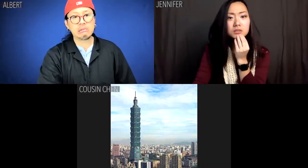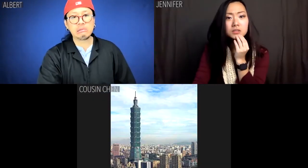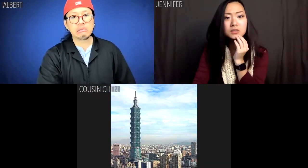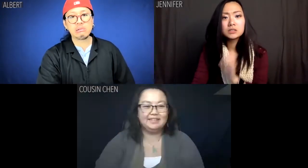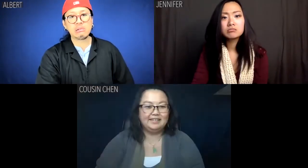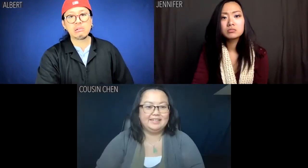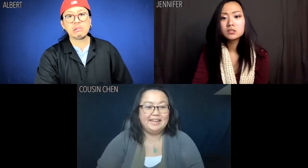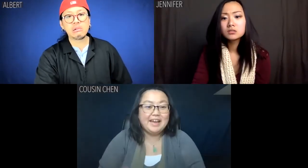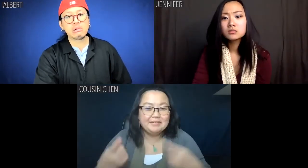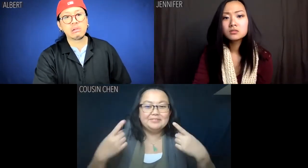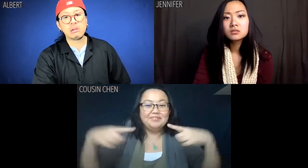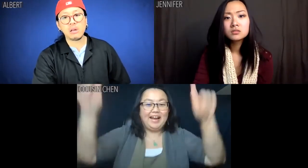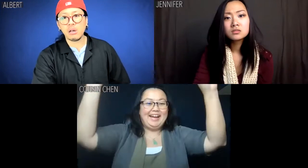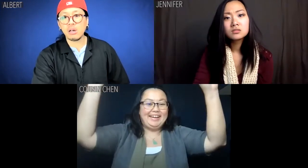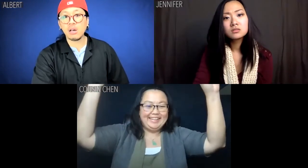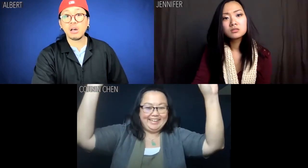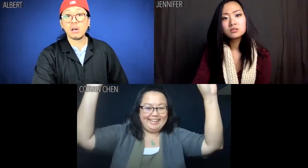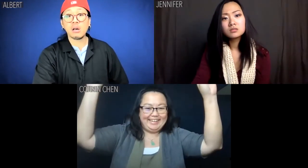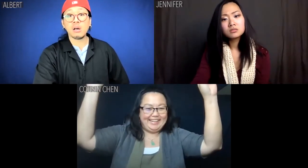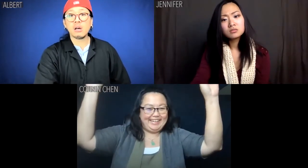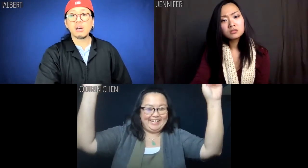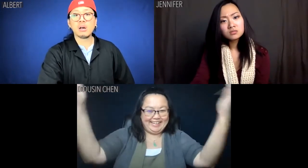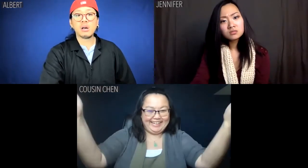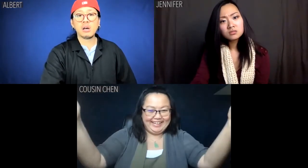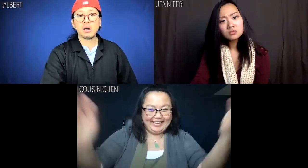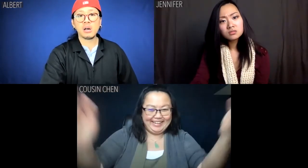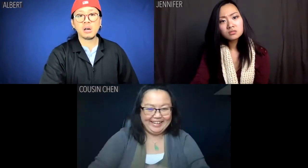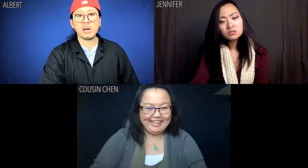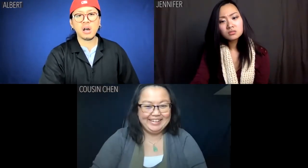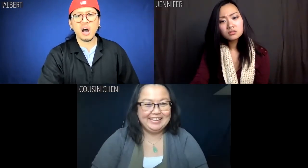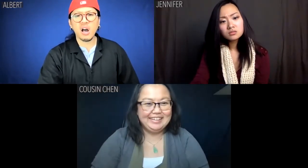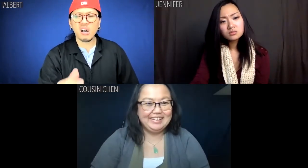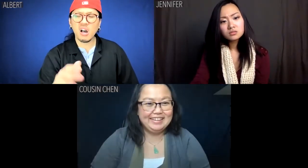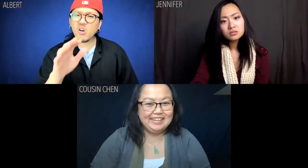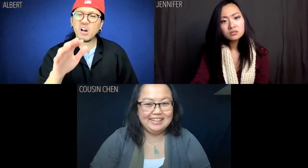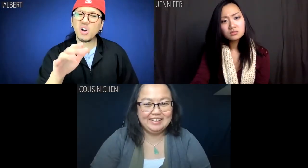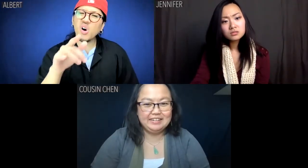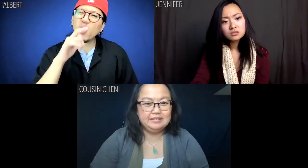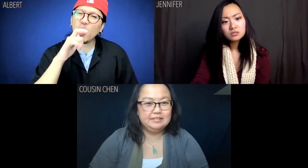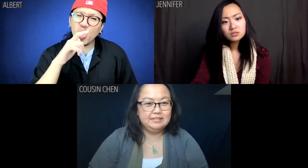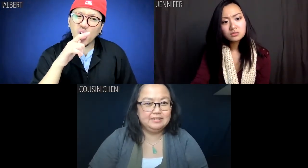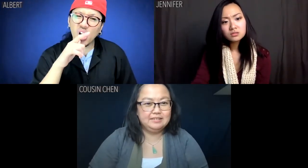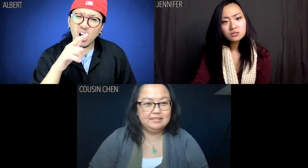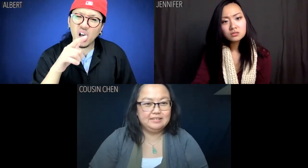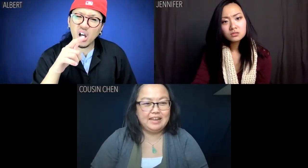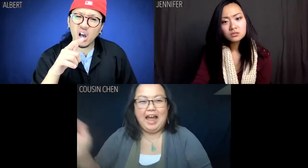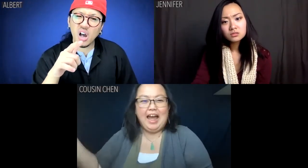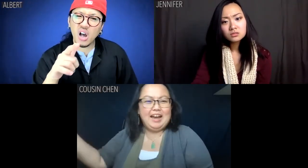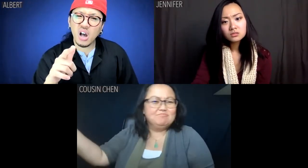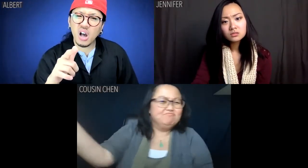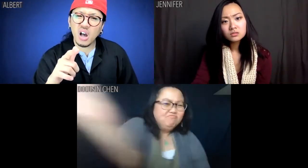Cousin Chen: At long last! Albert: And you are?